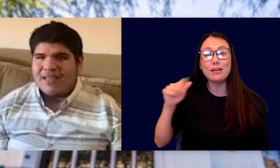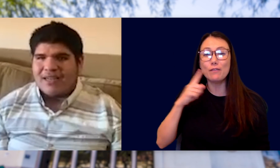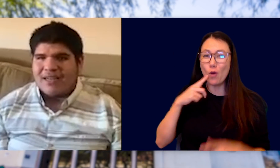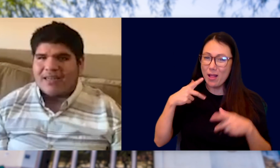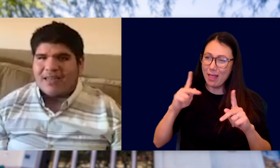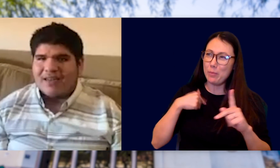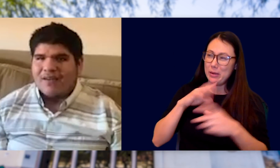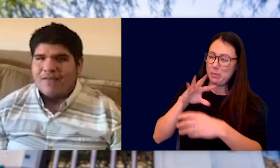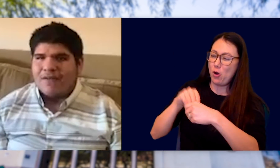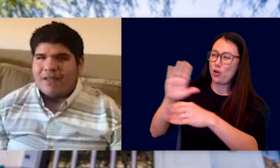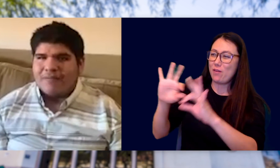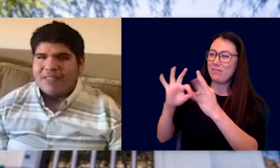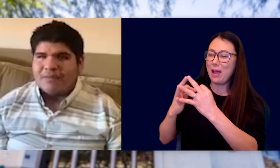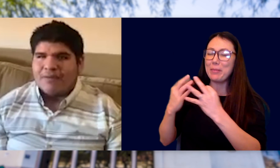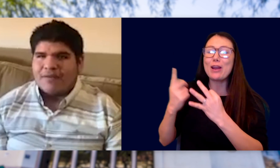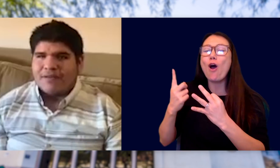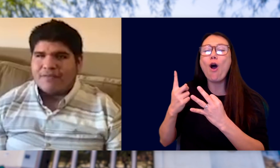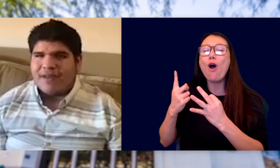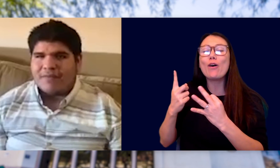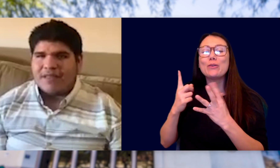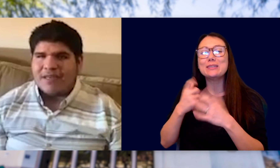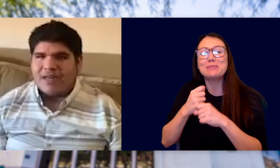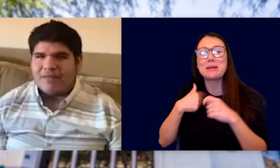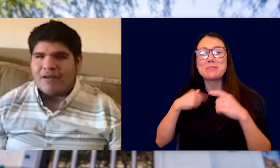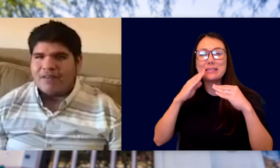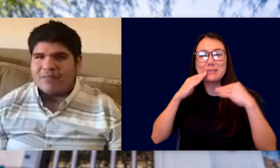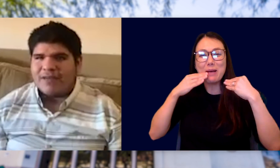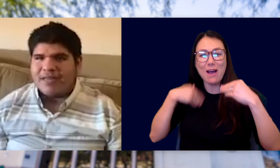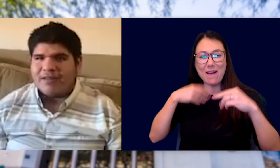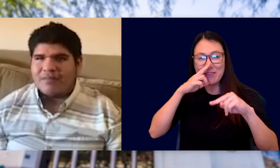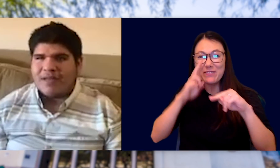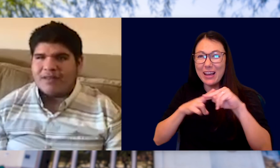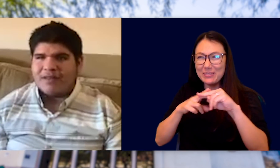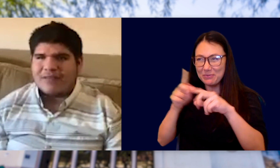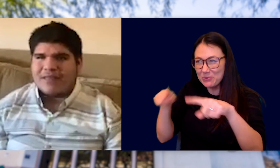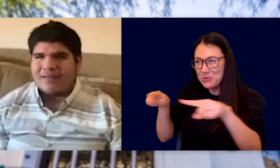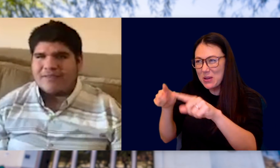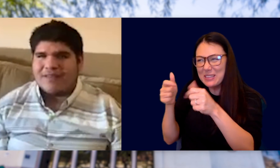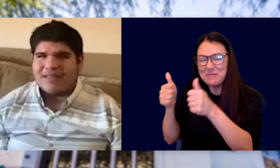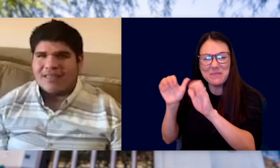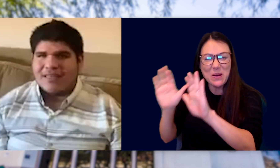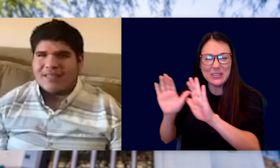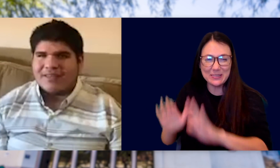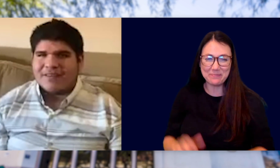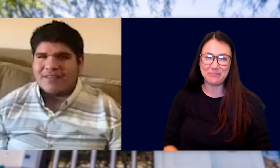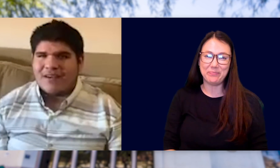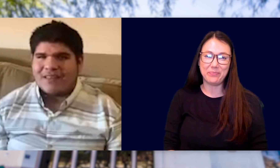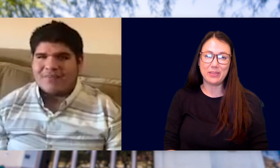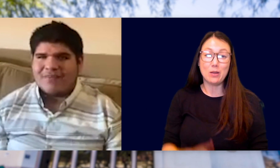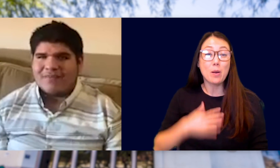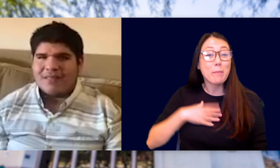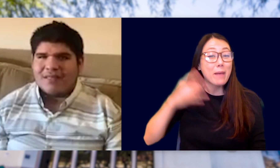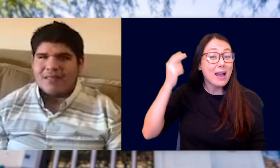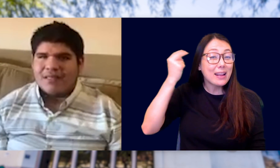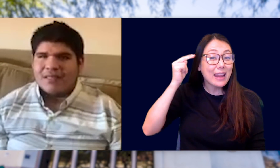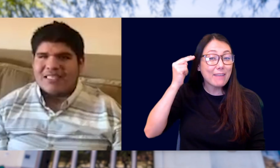AND ARIANA FOR ALLOWING ME TO BE PART OF YOUR FAMILY AND FOR ALWAYS BRINGING OUT SMILES AND HAVING FUN, YOU GIRLS ARE AWESOME.